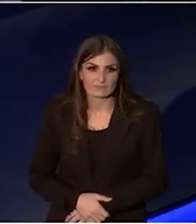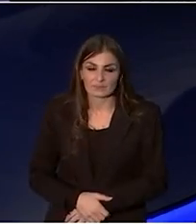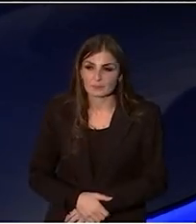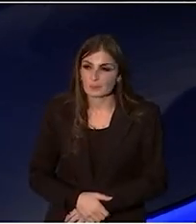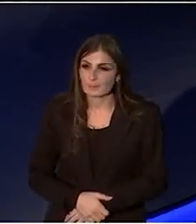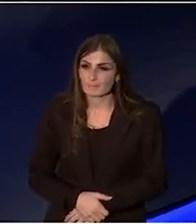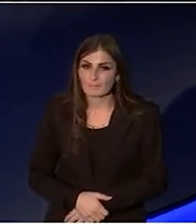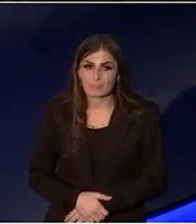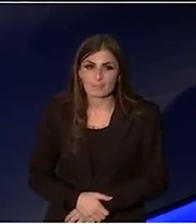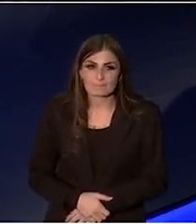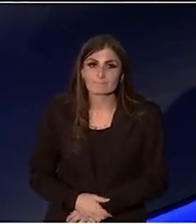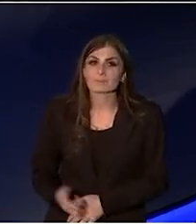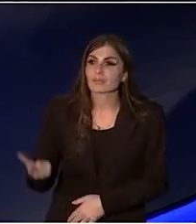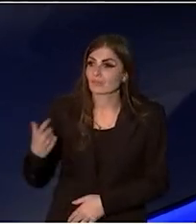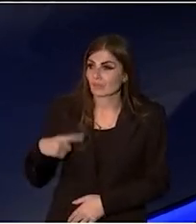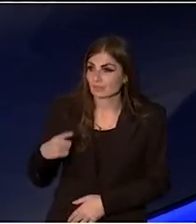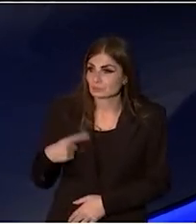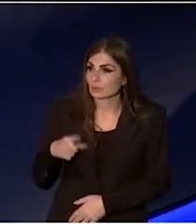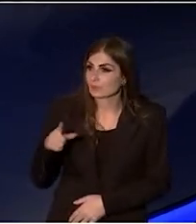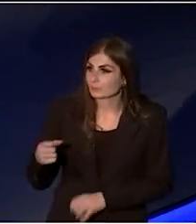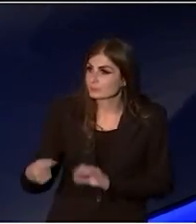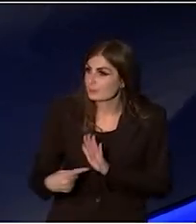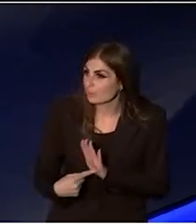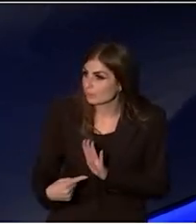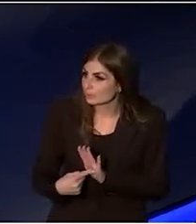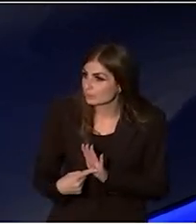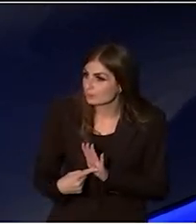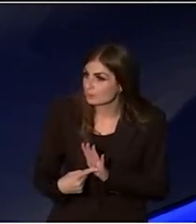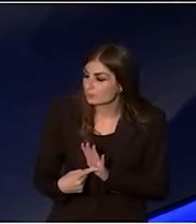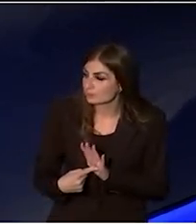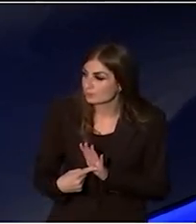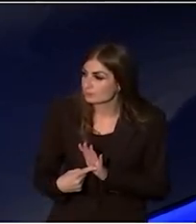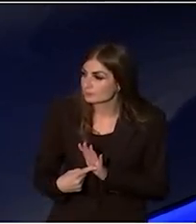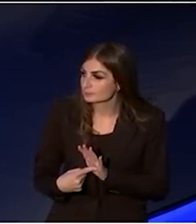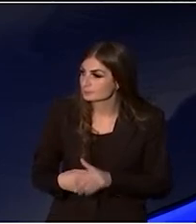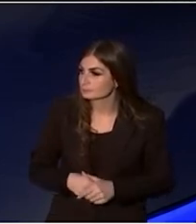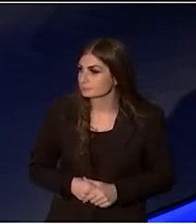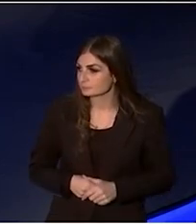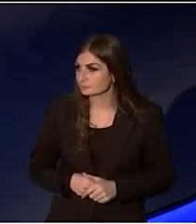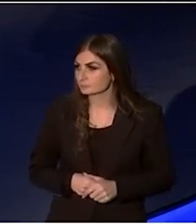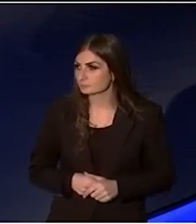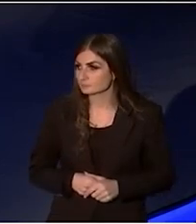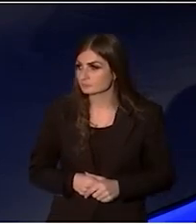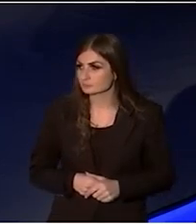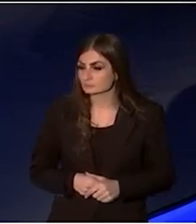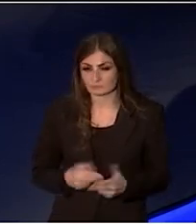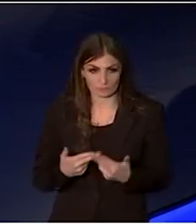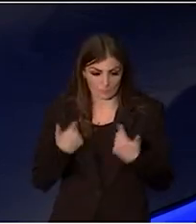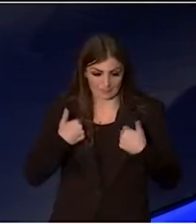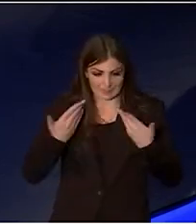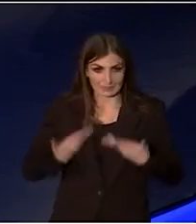And this is why it was important for us to and for me personally to depart